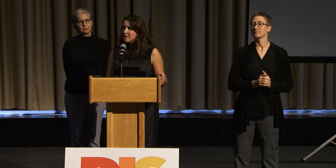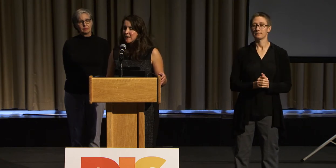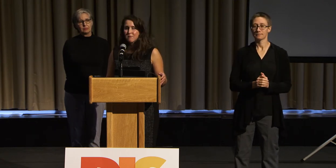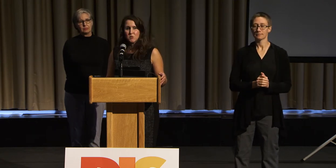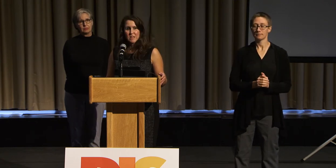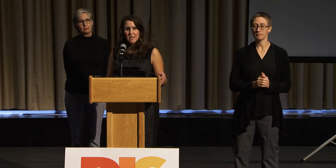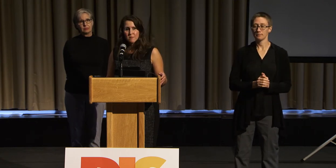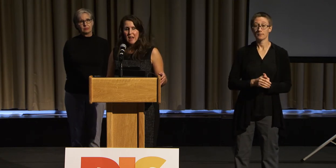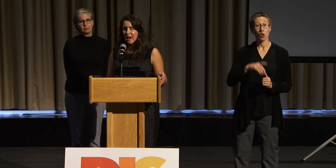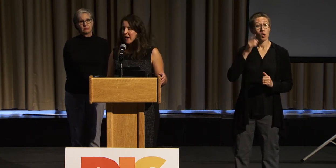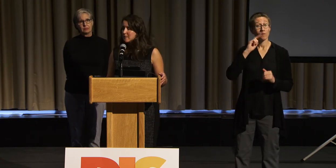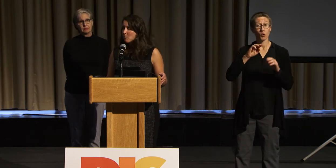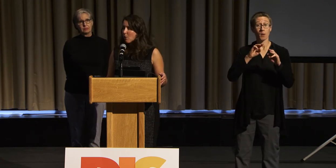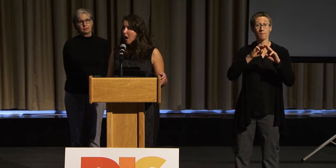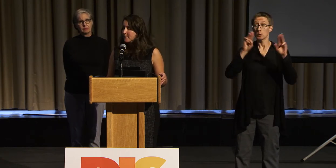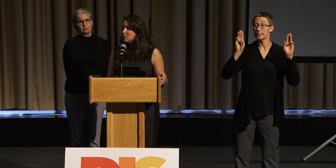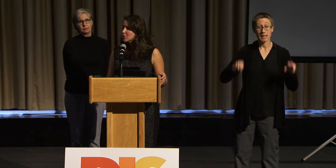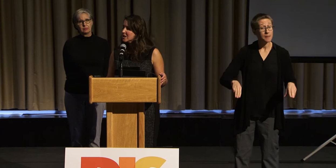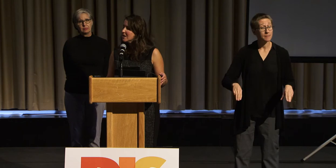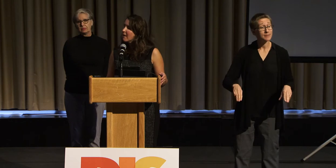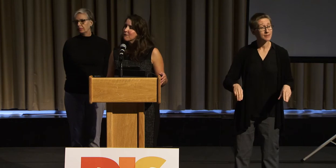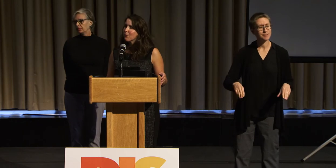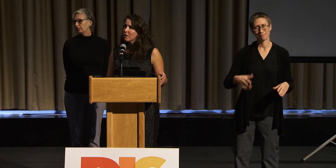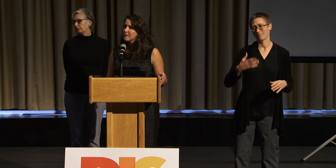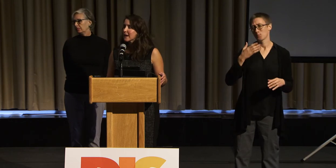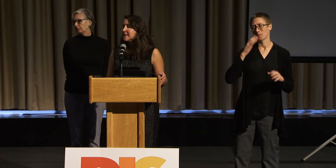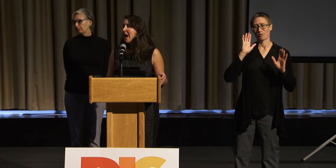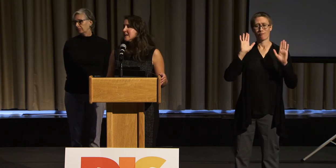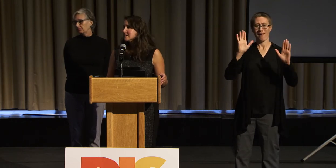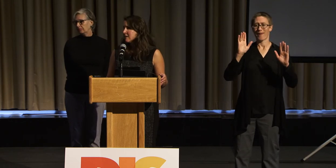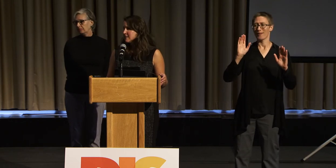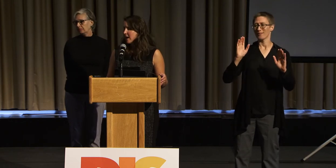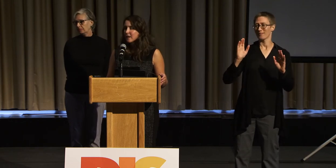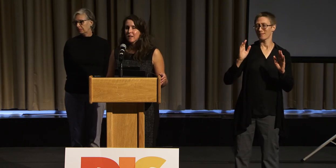if museums had more opportunity for like an ASL night.